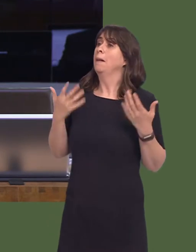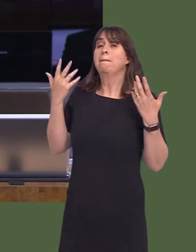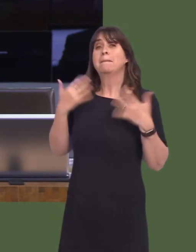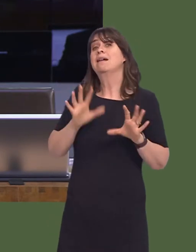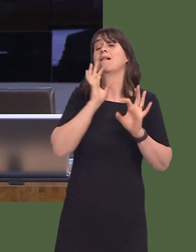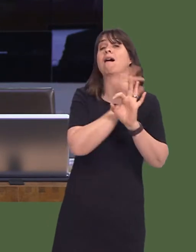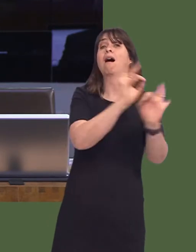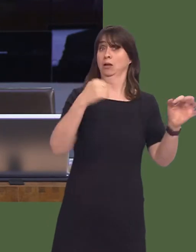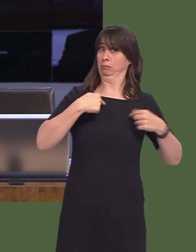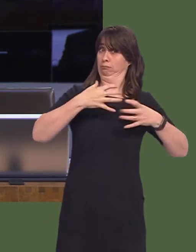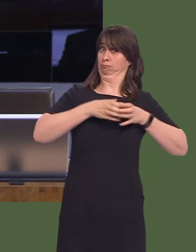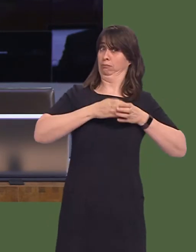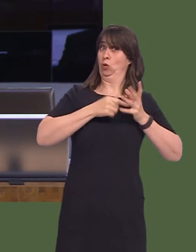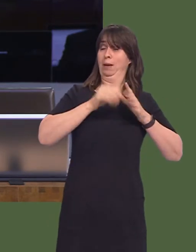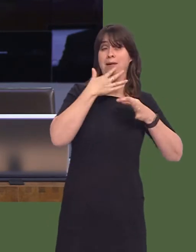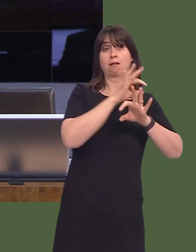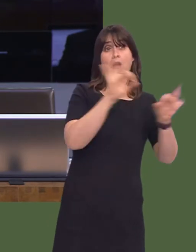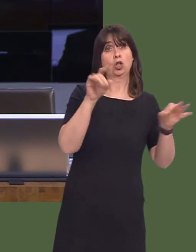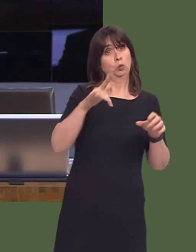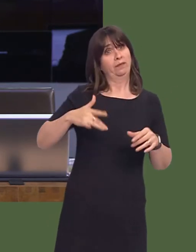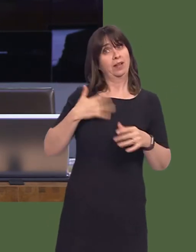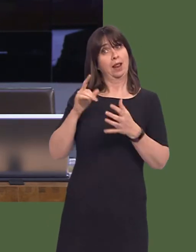public, 'Do you support an increase in Assembly Members at the National Assembly for Wales,